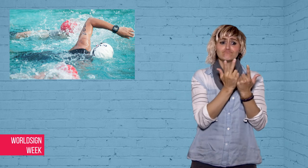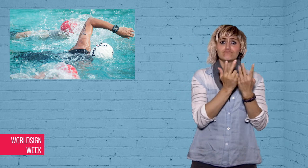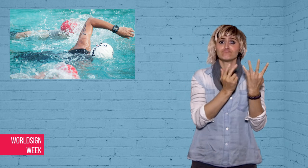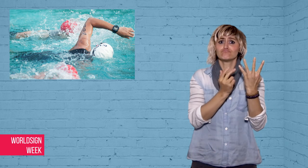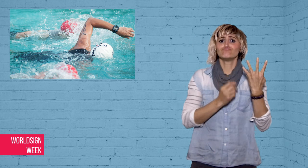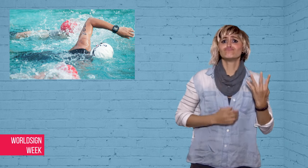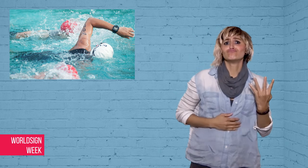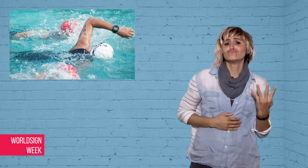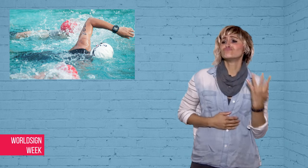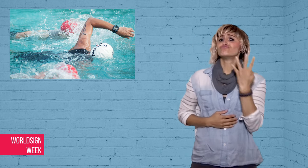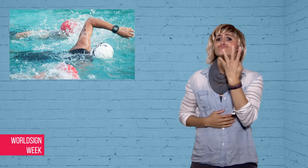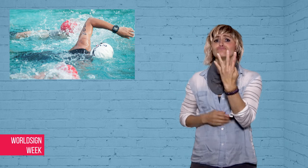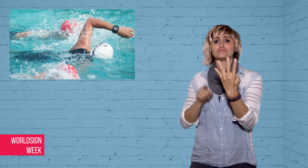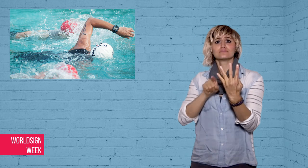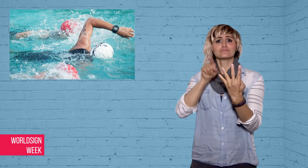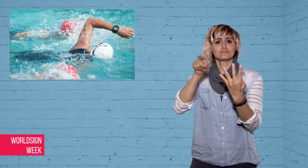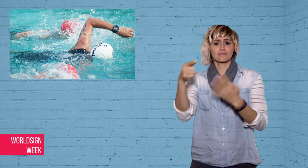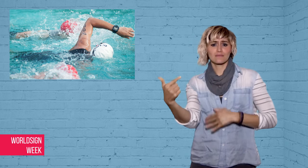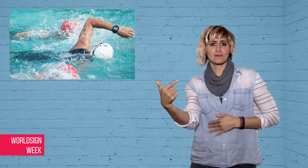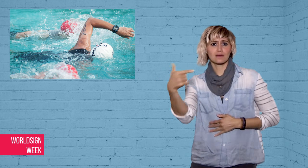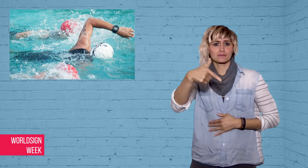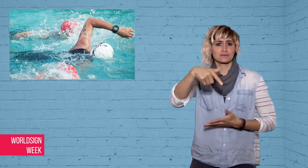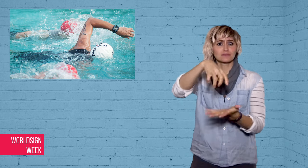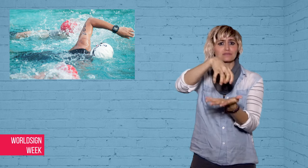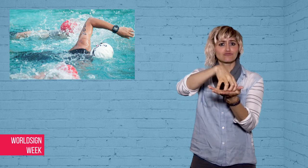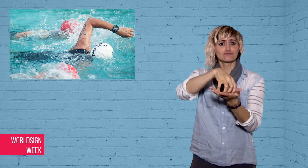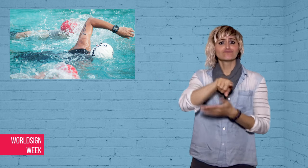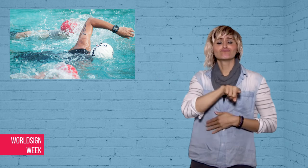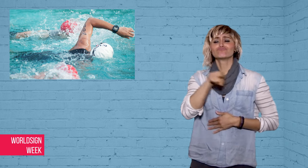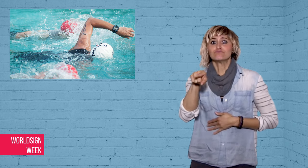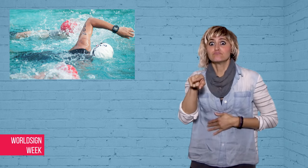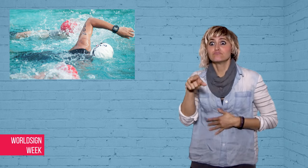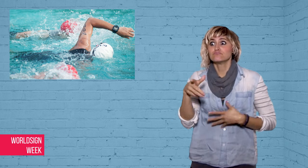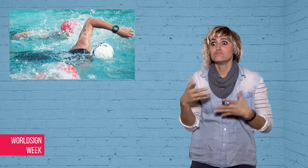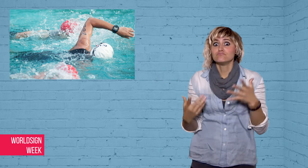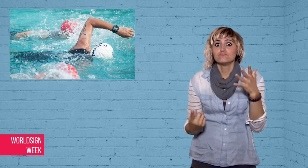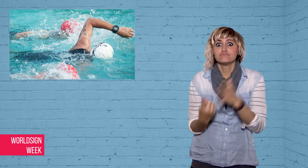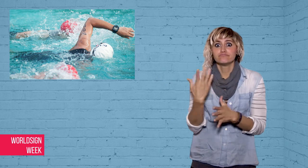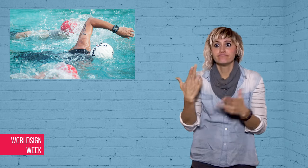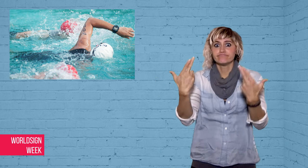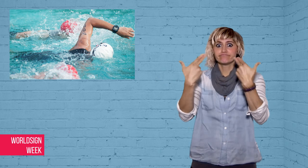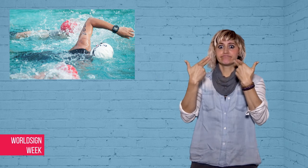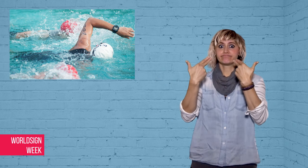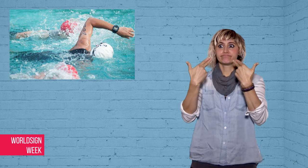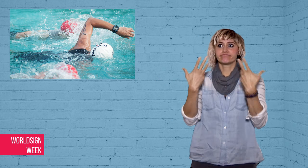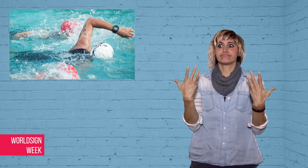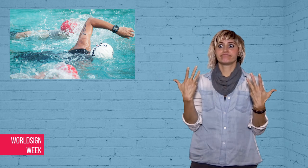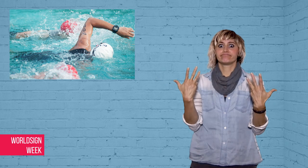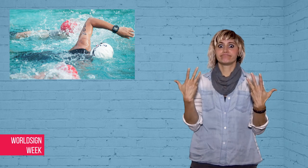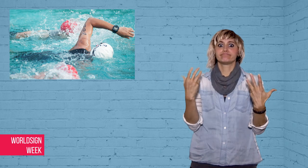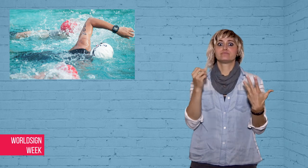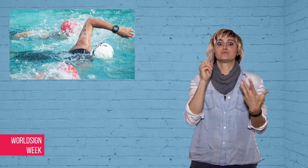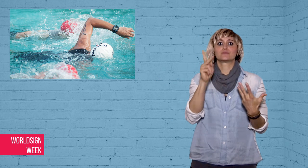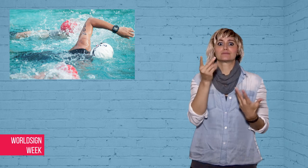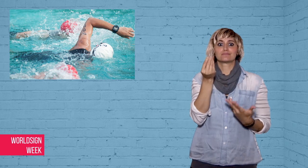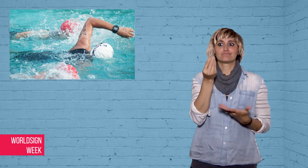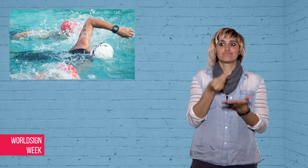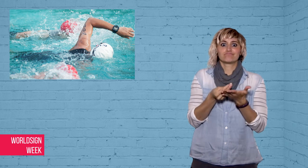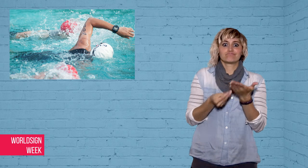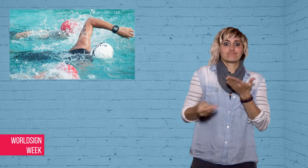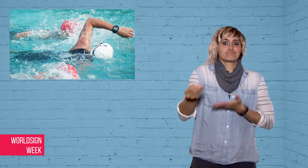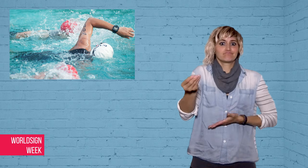at gunpoint at a gas station.